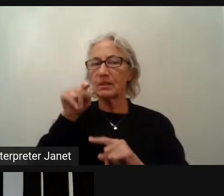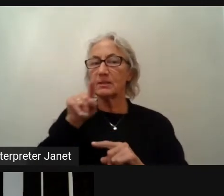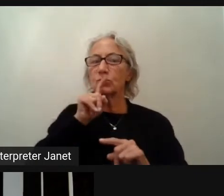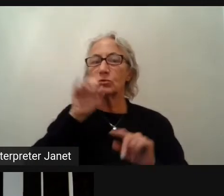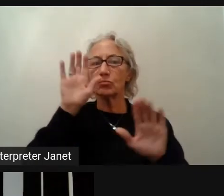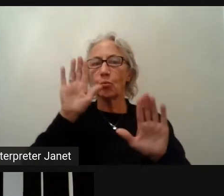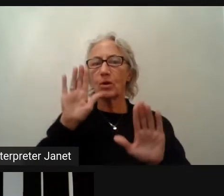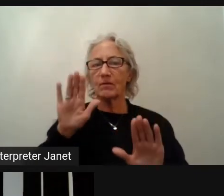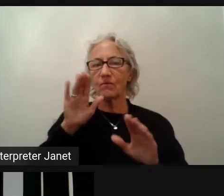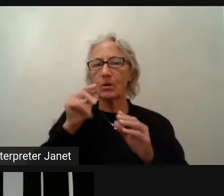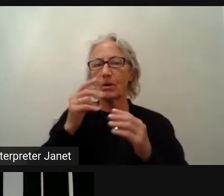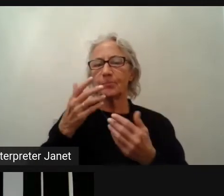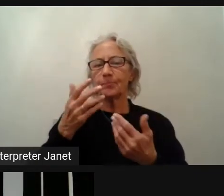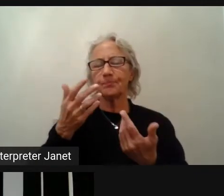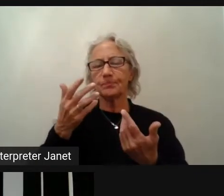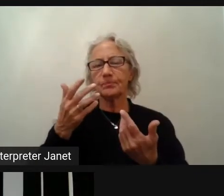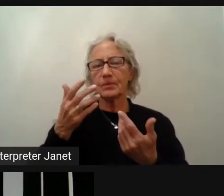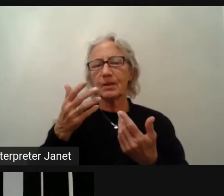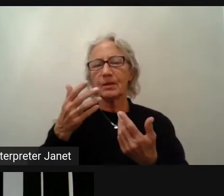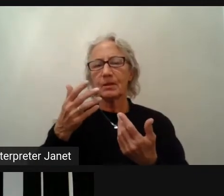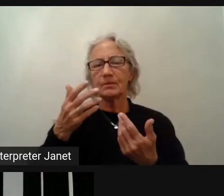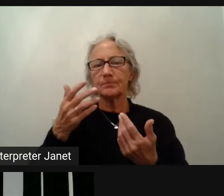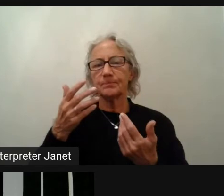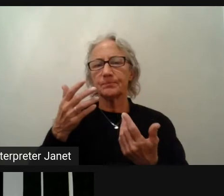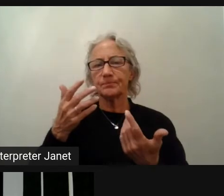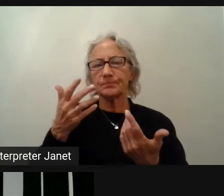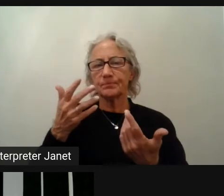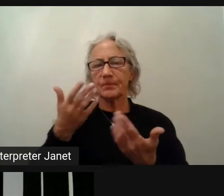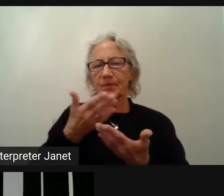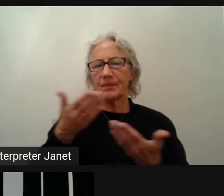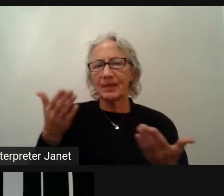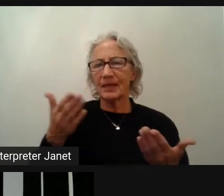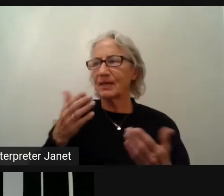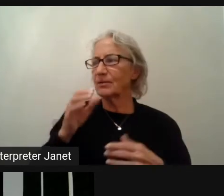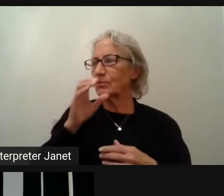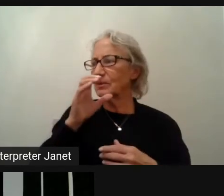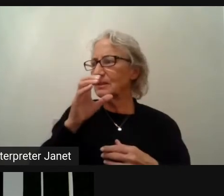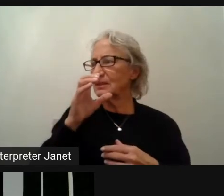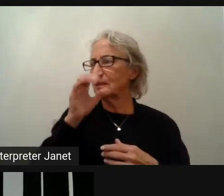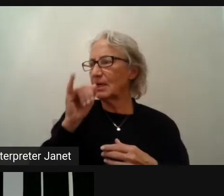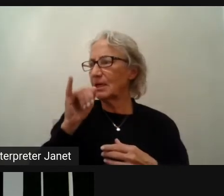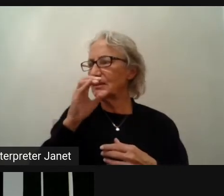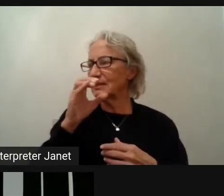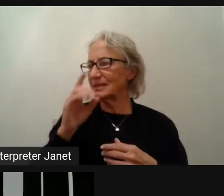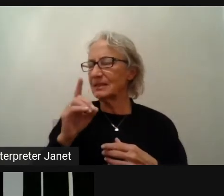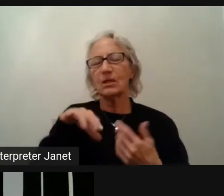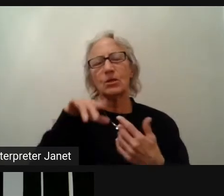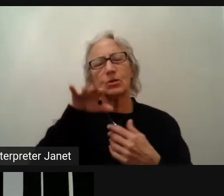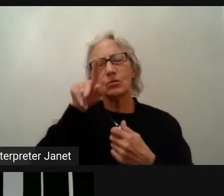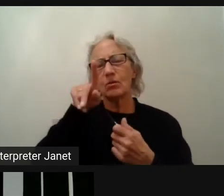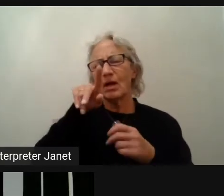for example, using the XCLI, you don't have to write any test because it mostly scans your website.